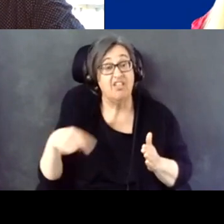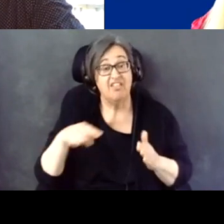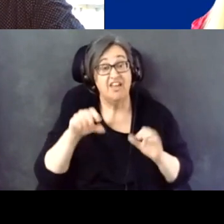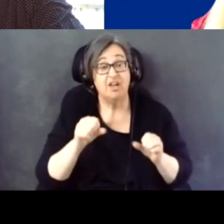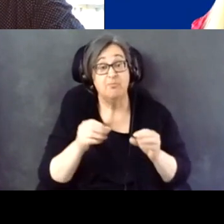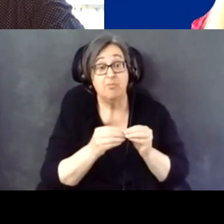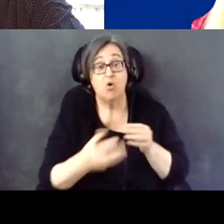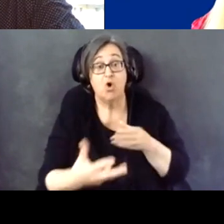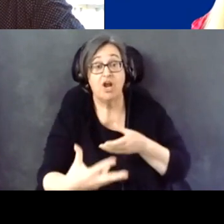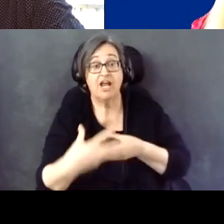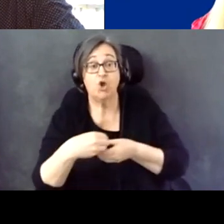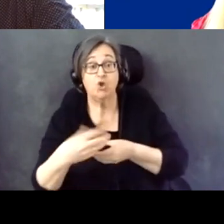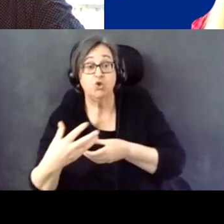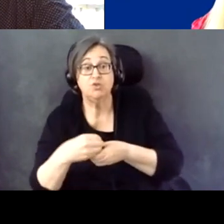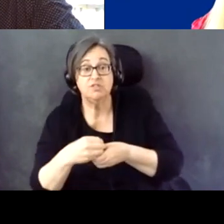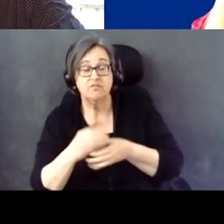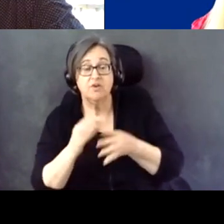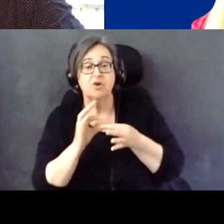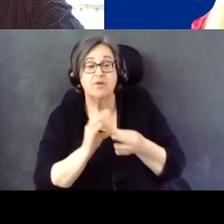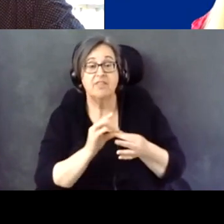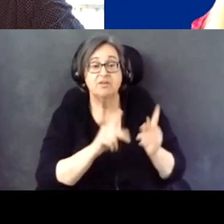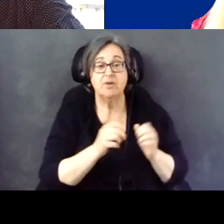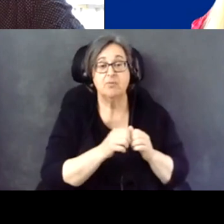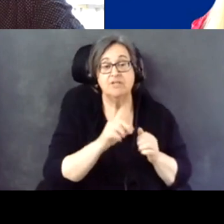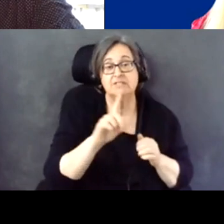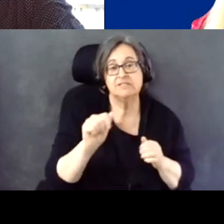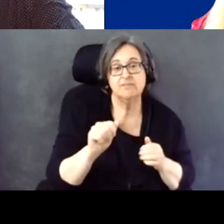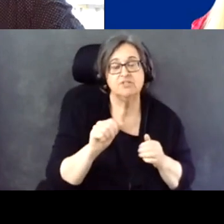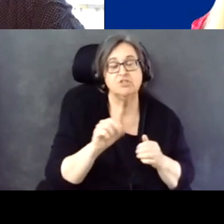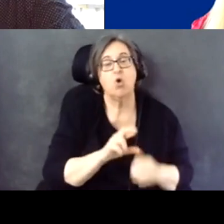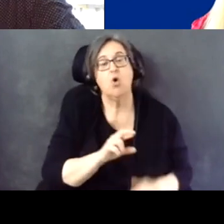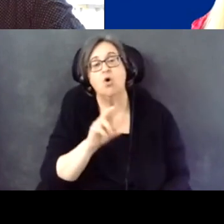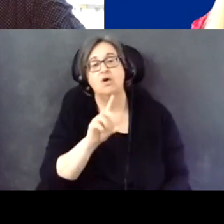it comes to people with disabilities or with developmental disabilities to be exact?